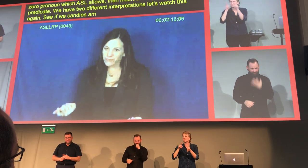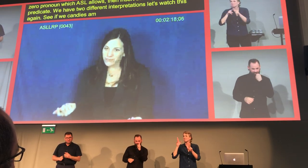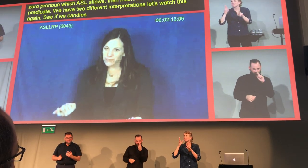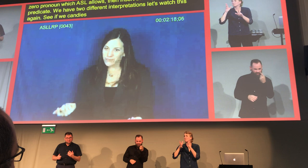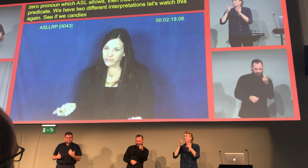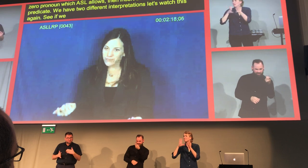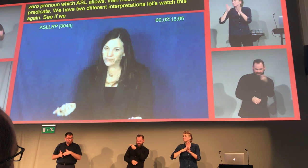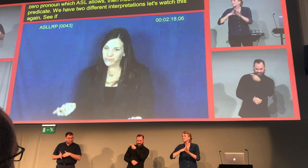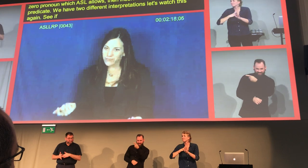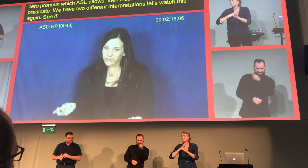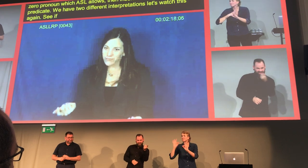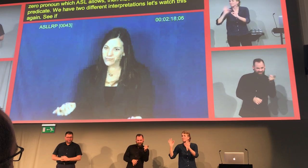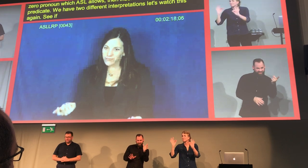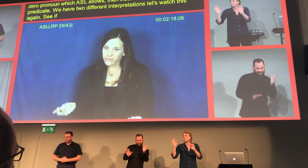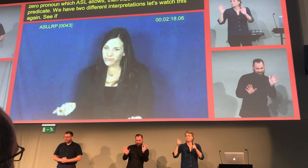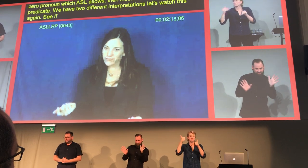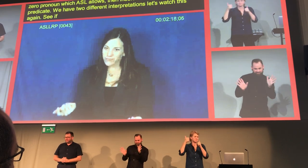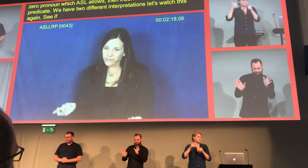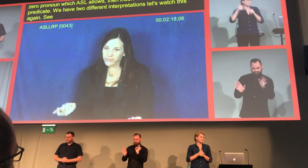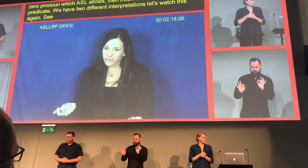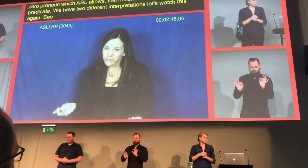Do you need to see it again? Is everybody okay?